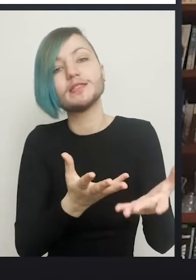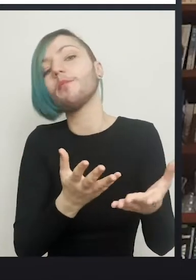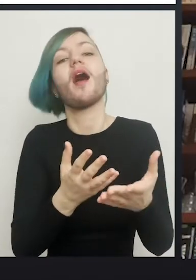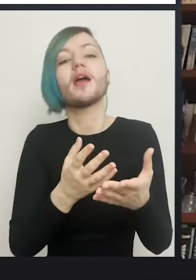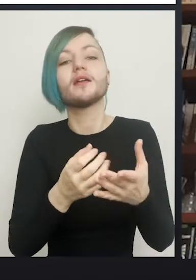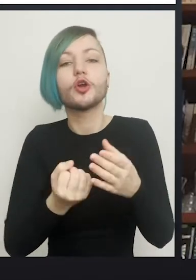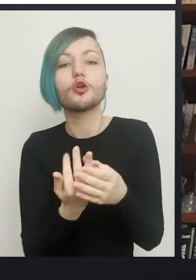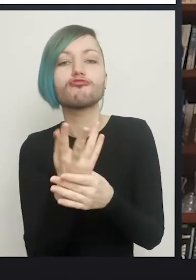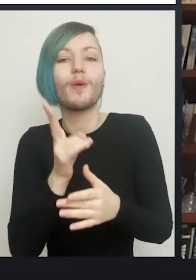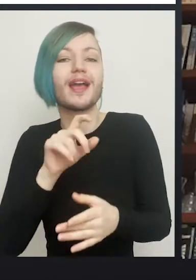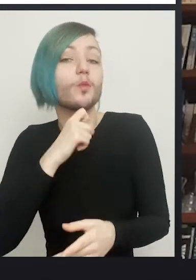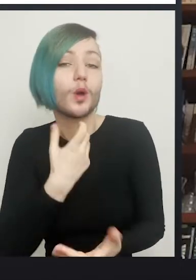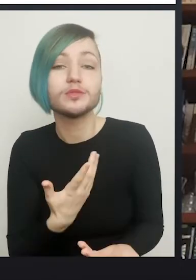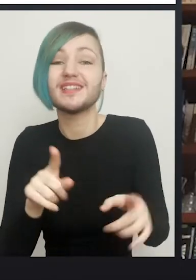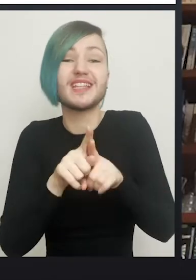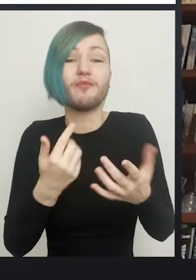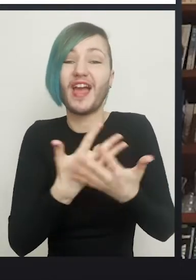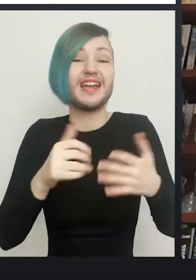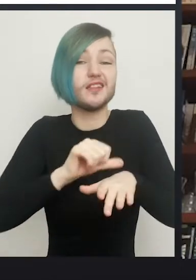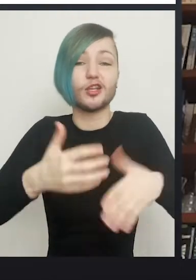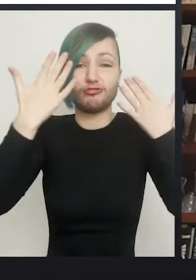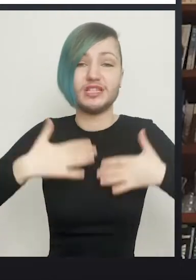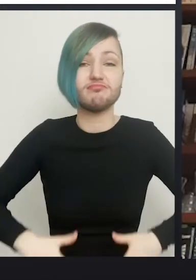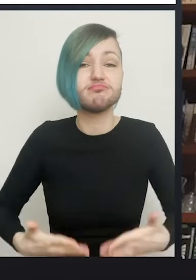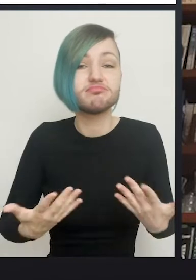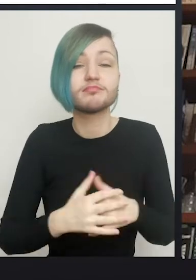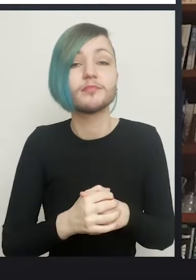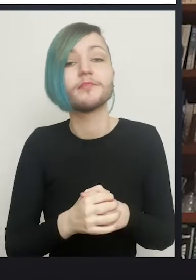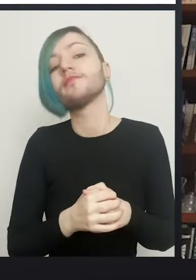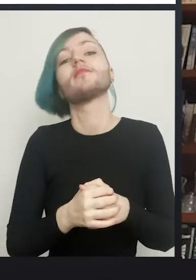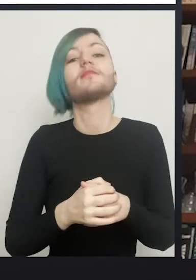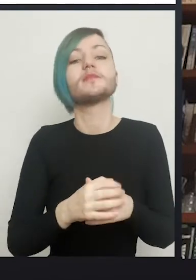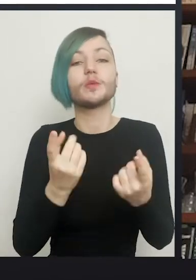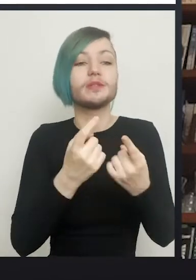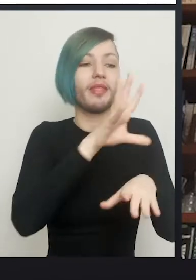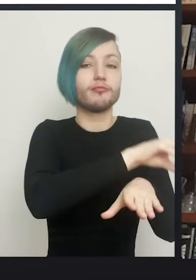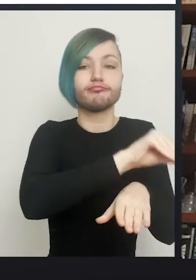and that's the same for any area of surgery where you're grafting a piece onto another area.